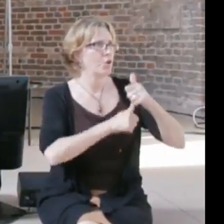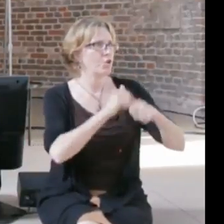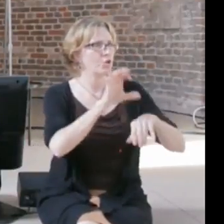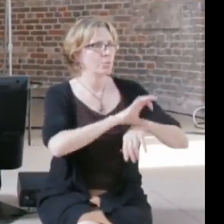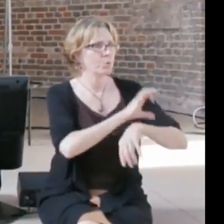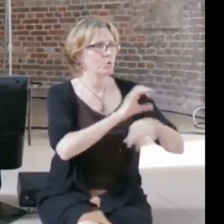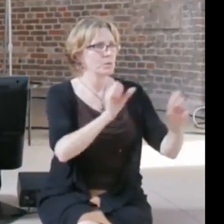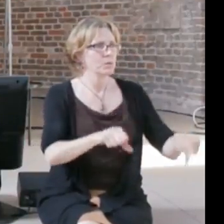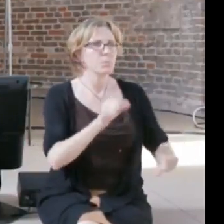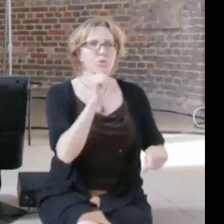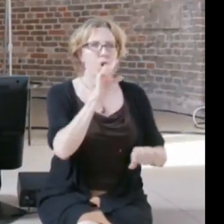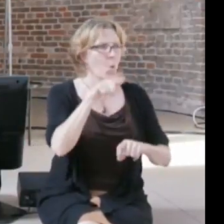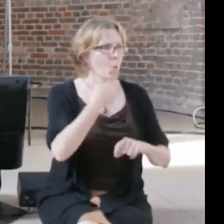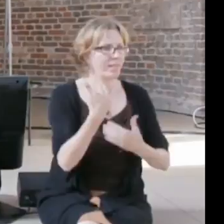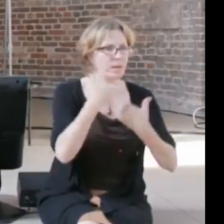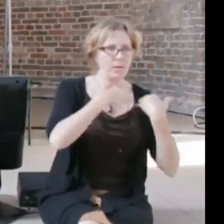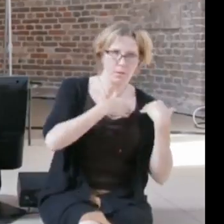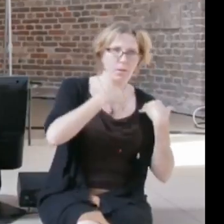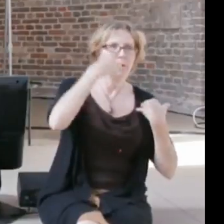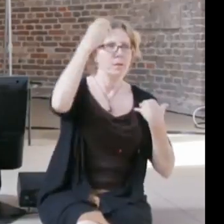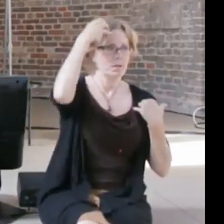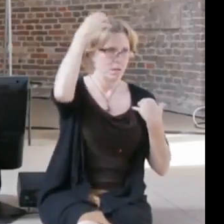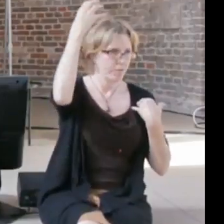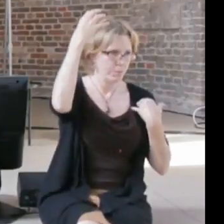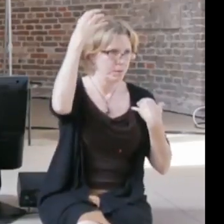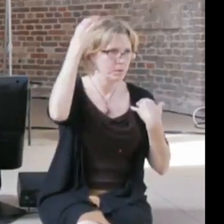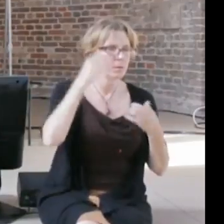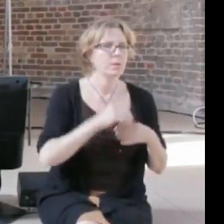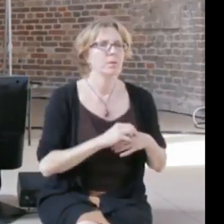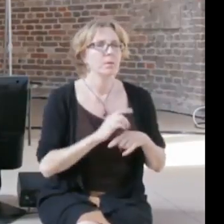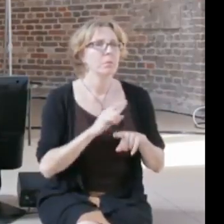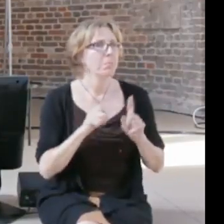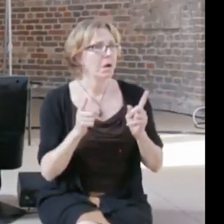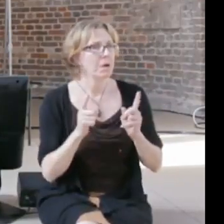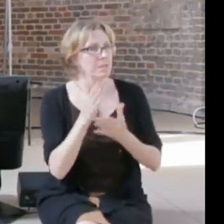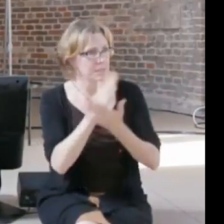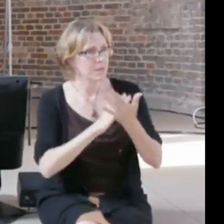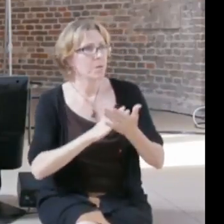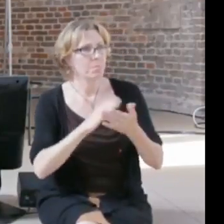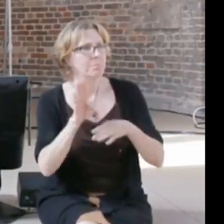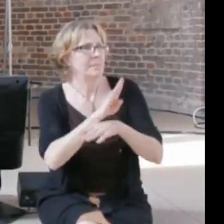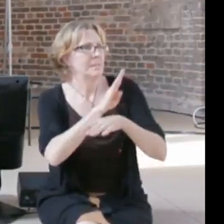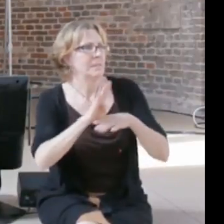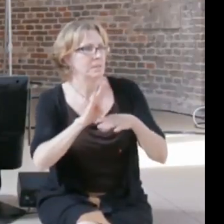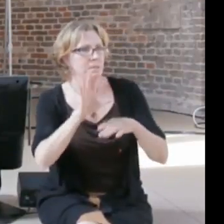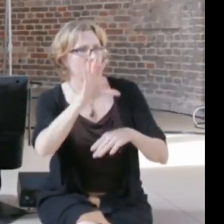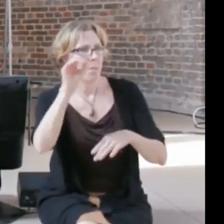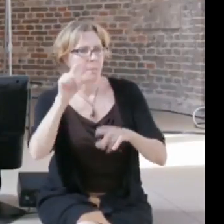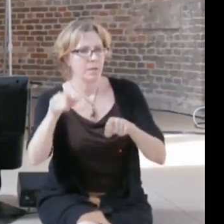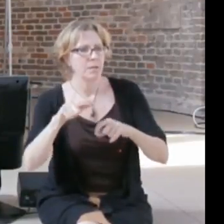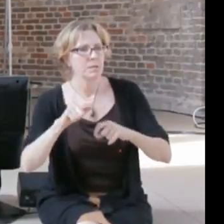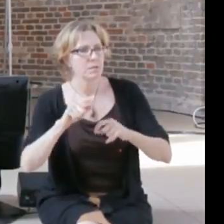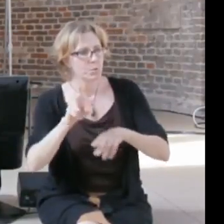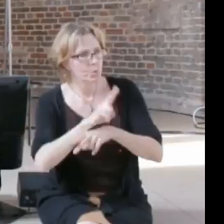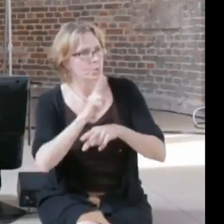dealing with companies that are employing AI at a grand scale, and that our building